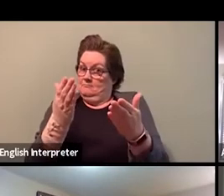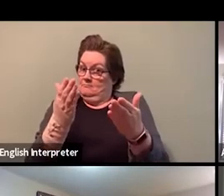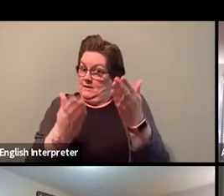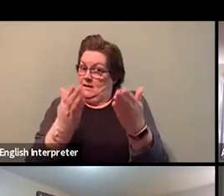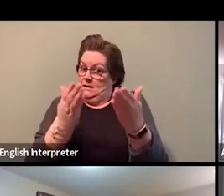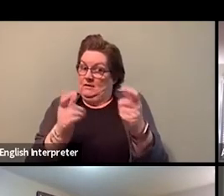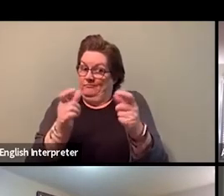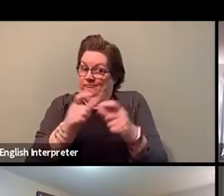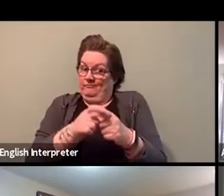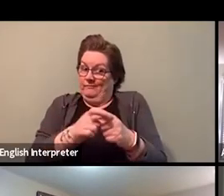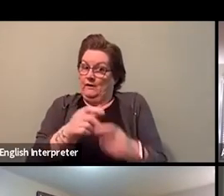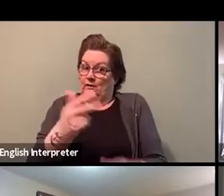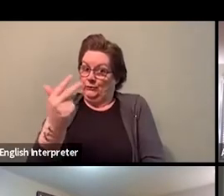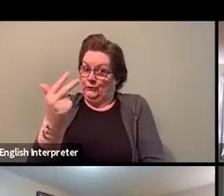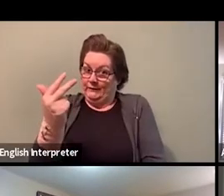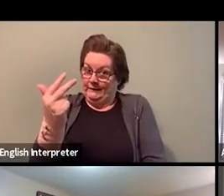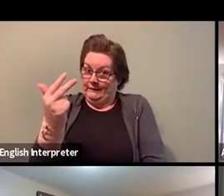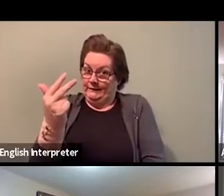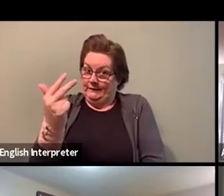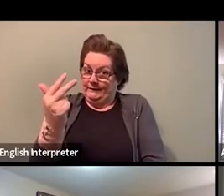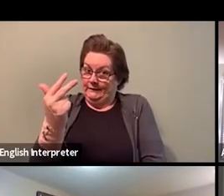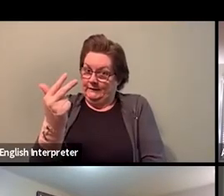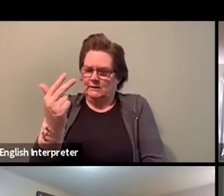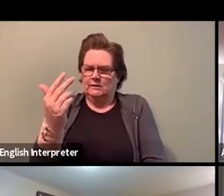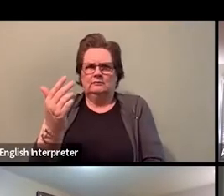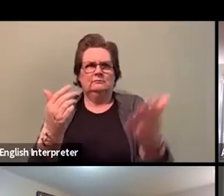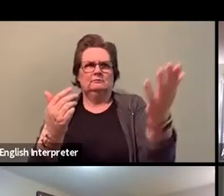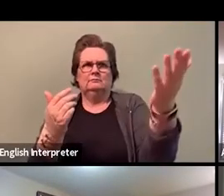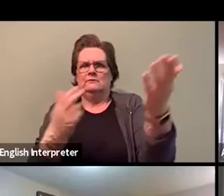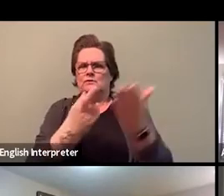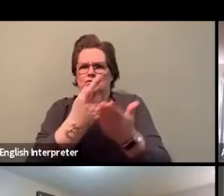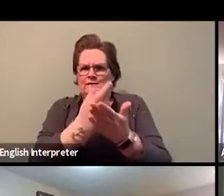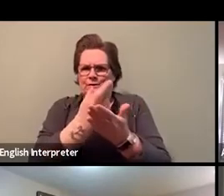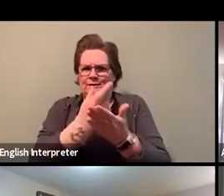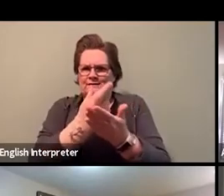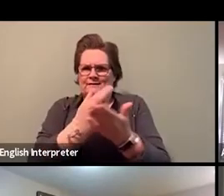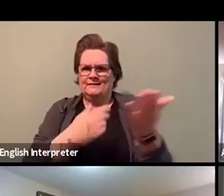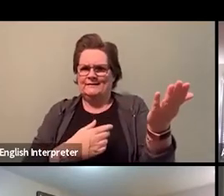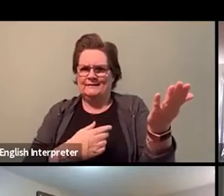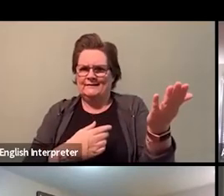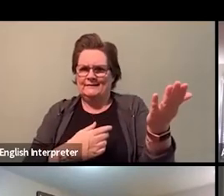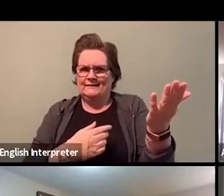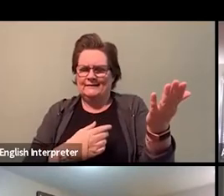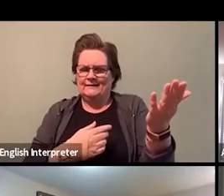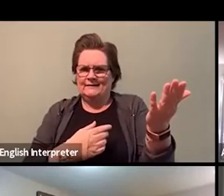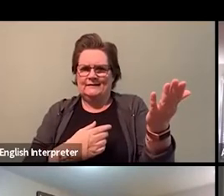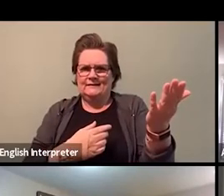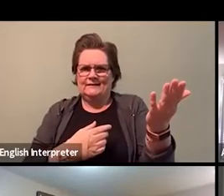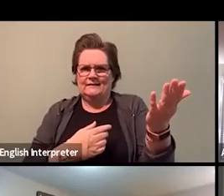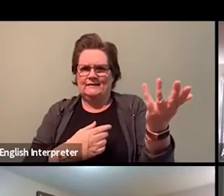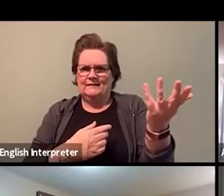When you peel the onion even further, and see that many of these appointees have direct ties